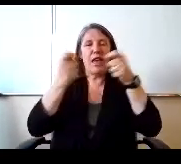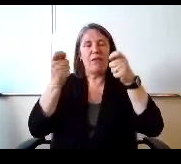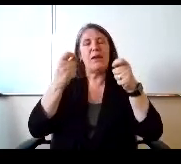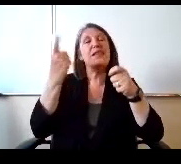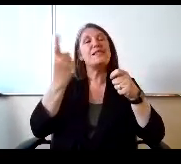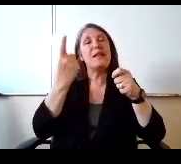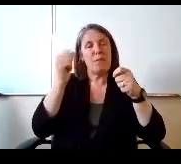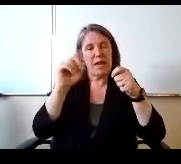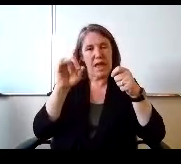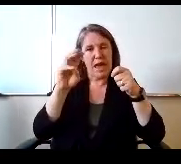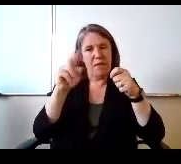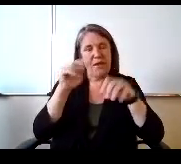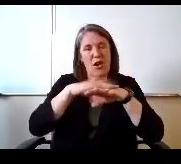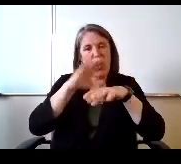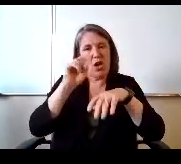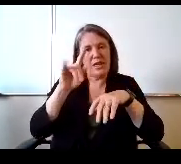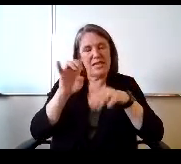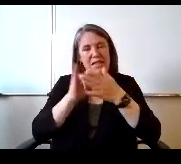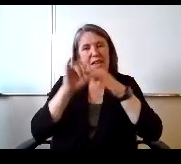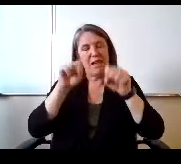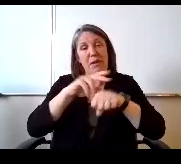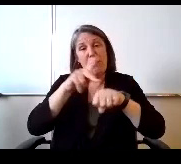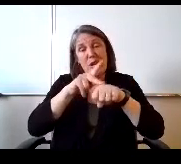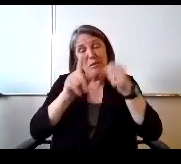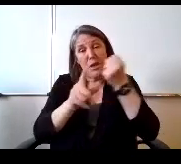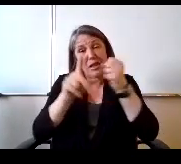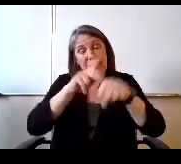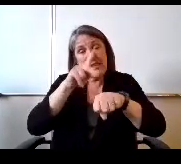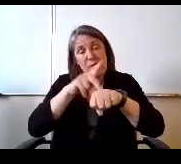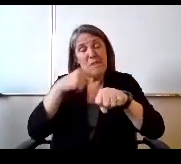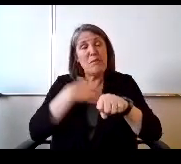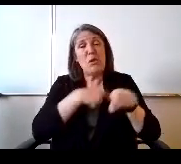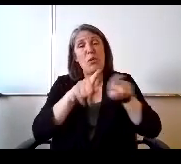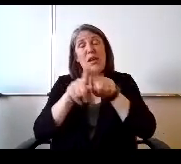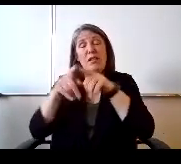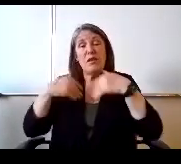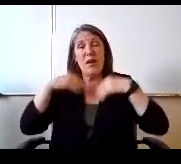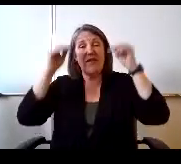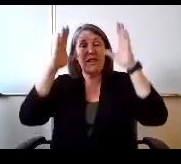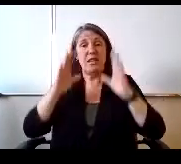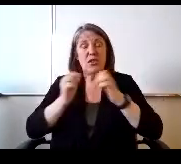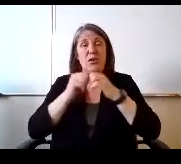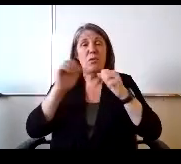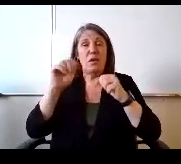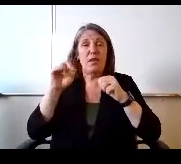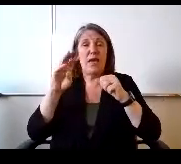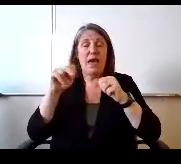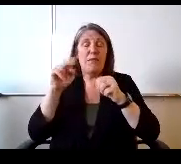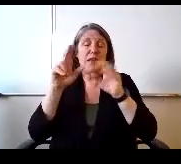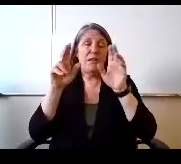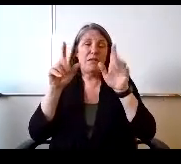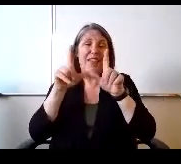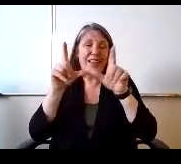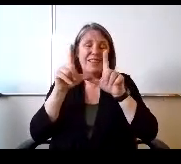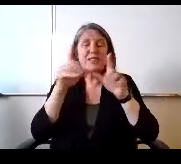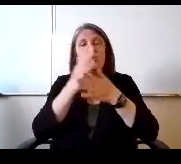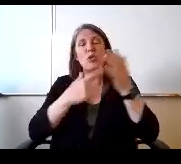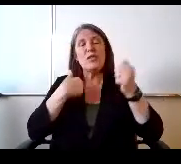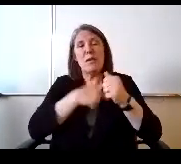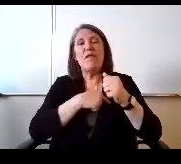be an admin on site that can be in the principle assistant principle. We also have teachers with their admin license so some of us are